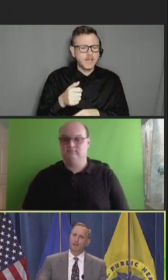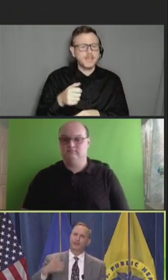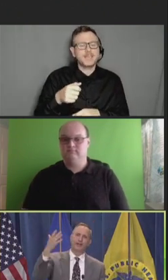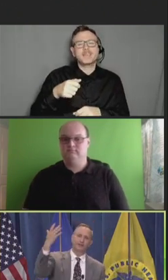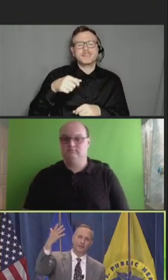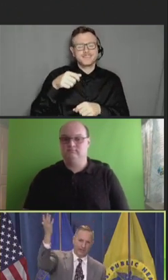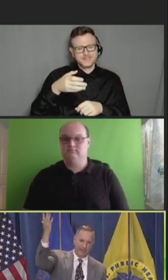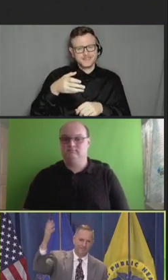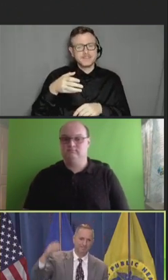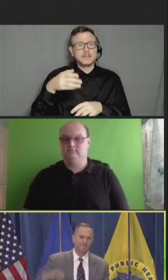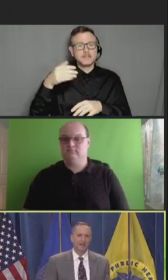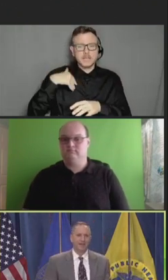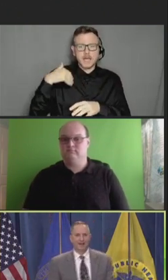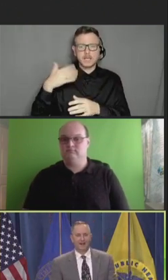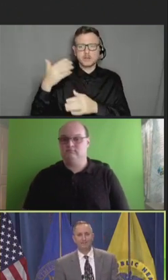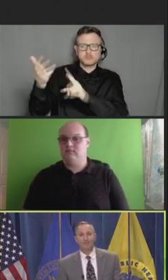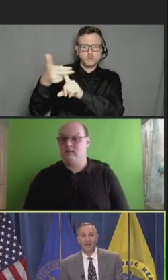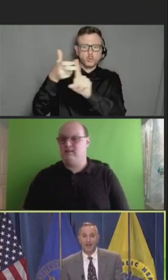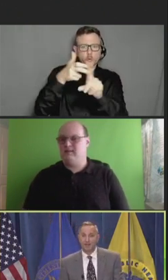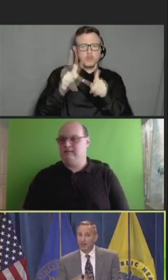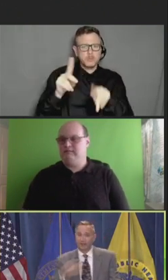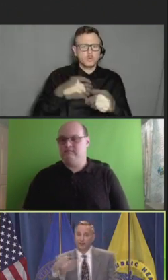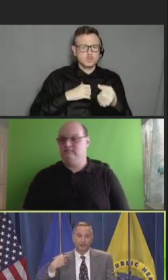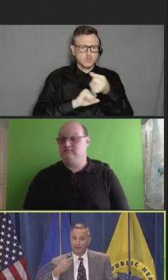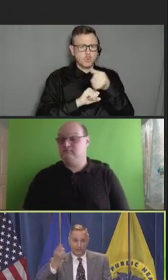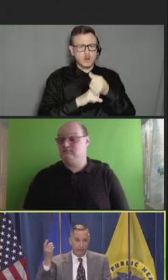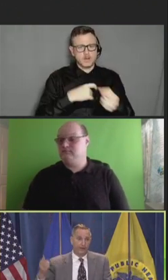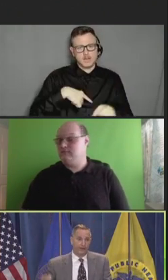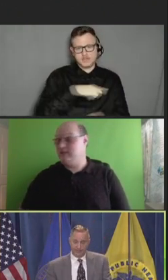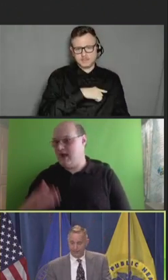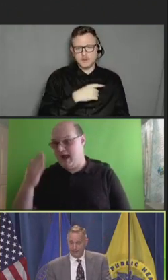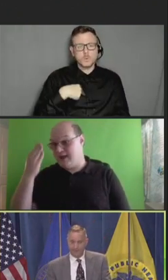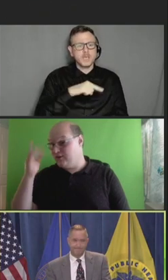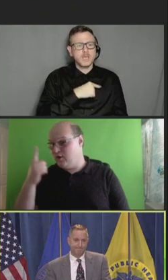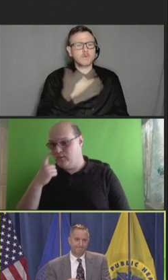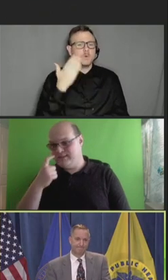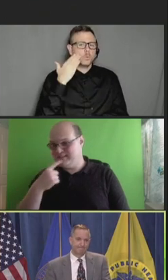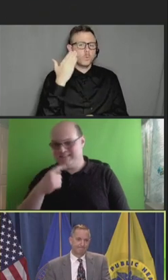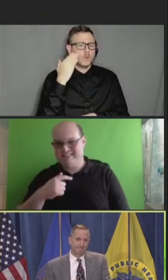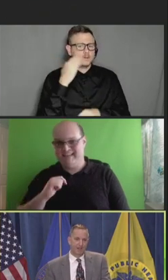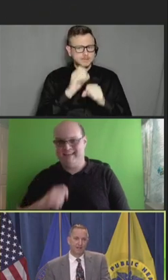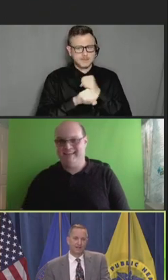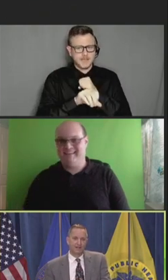your aid in real time. And we also launched an awareness campaign.